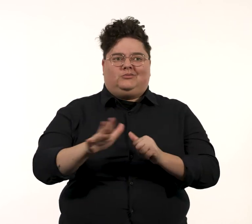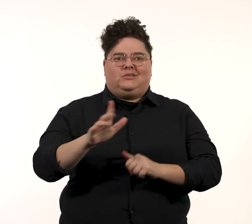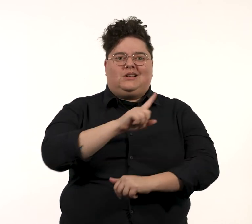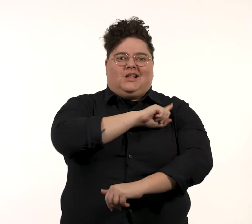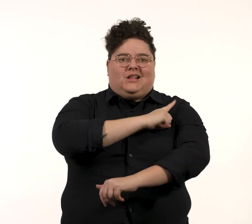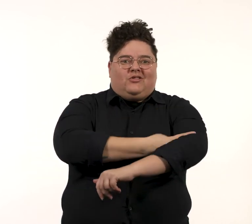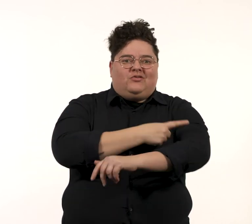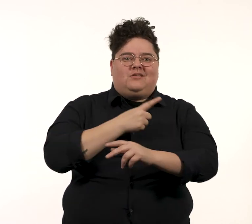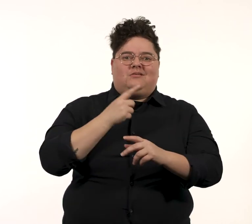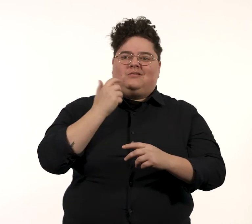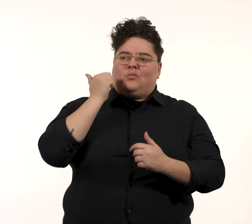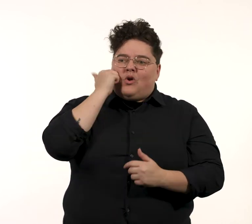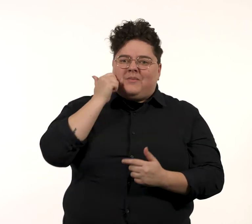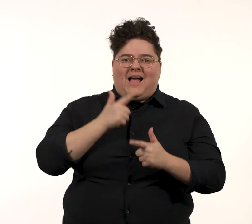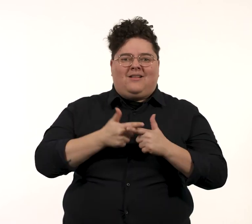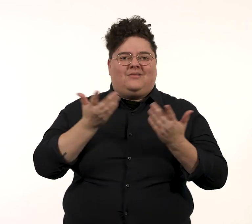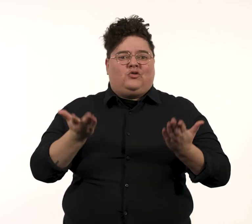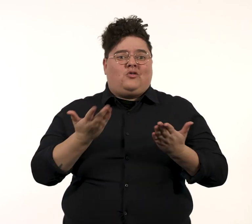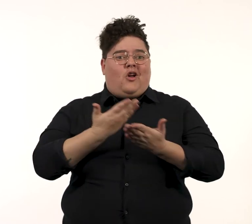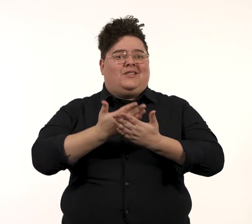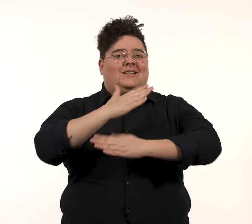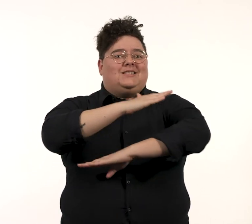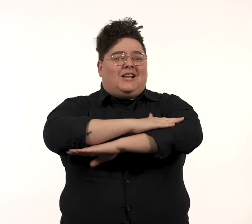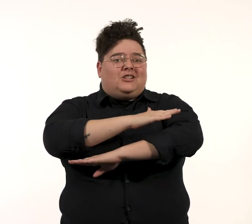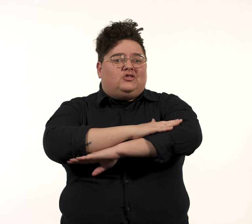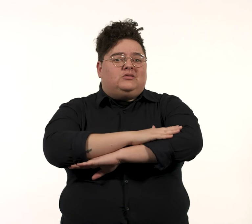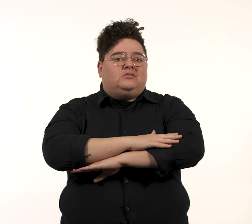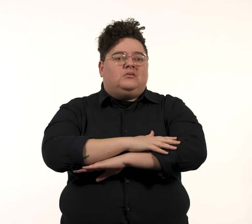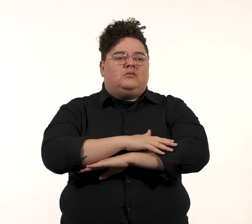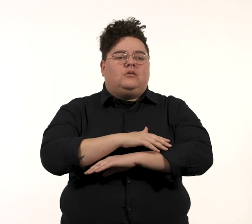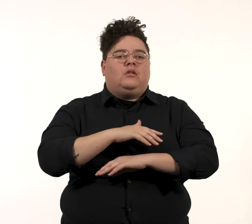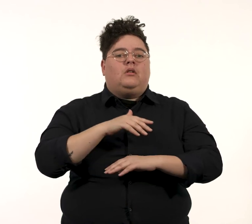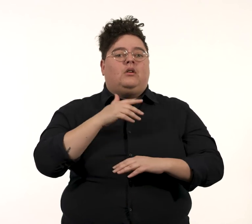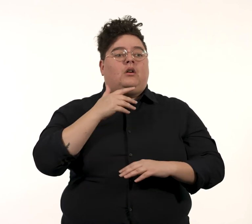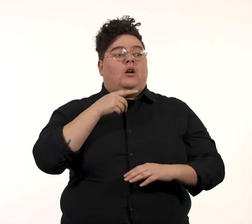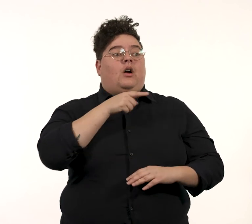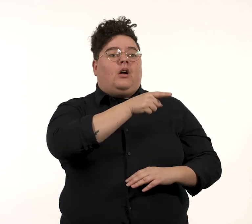particularly when he exudes incredible energy, warmth, and presence on stage.